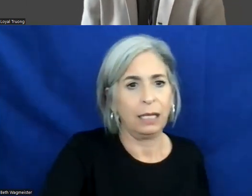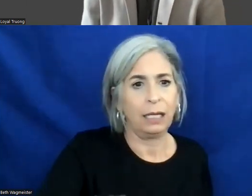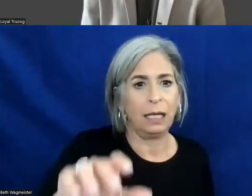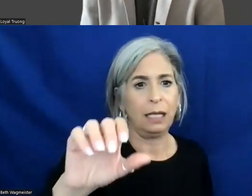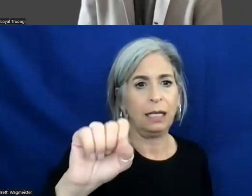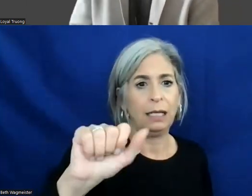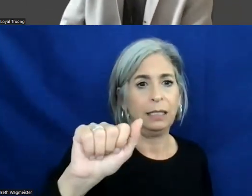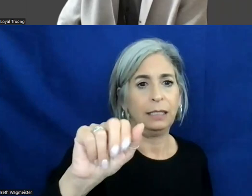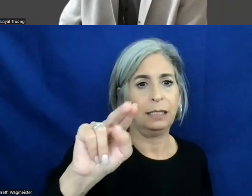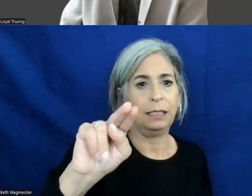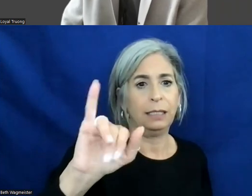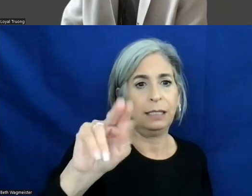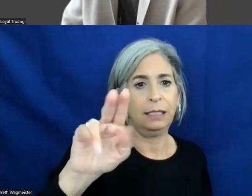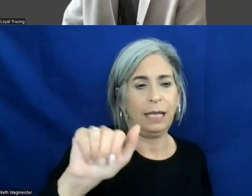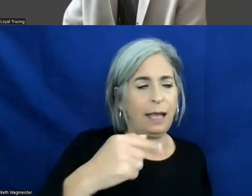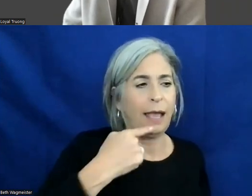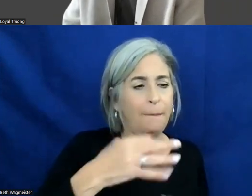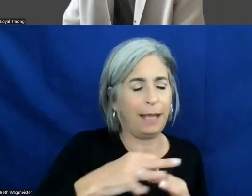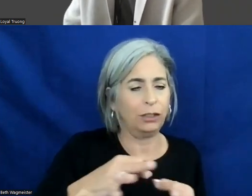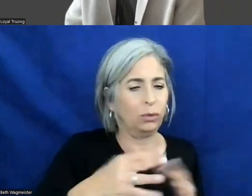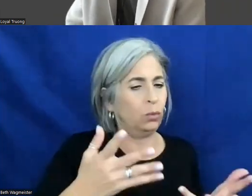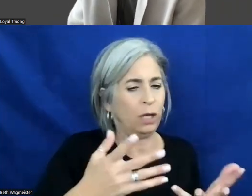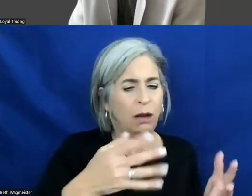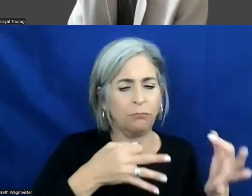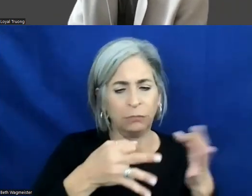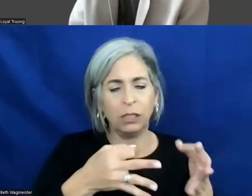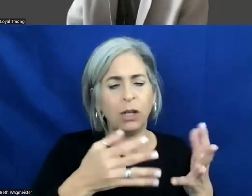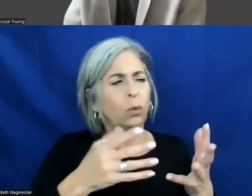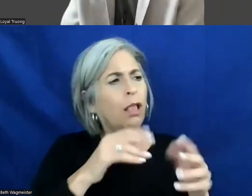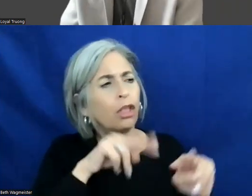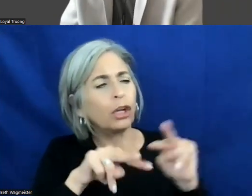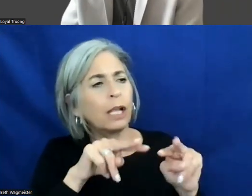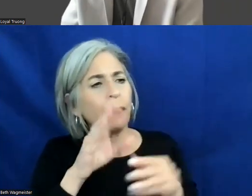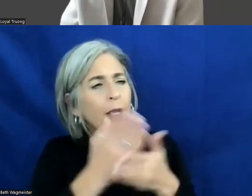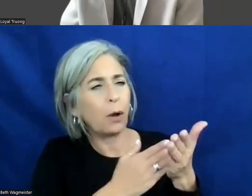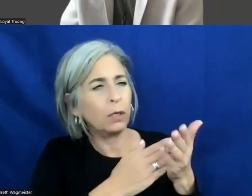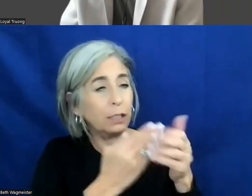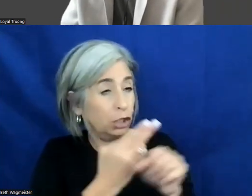we're not just looking at the component, we're looking is it the component, the usage,